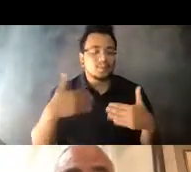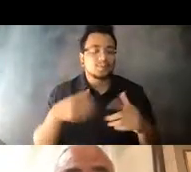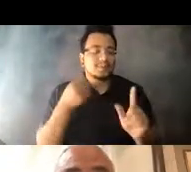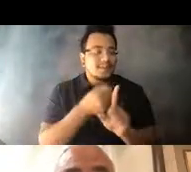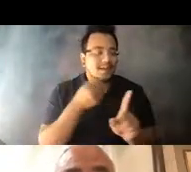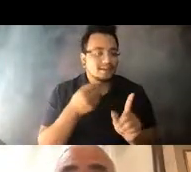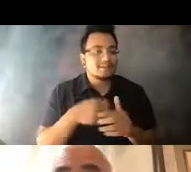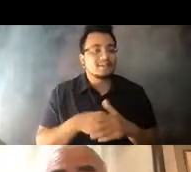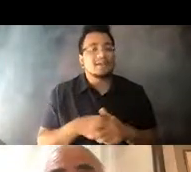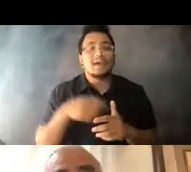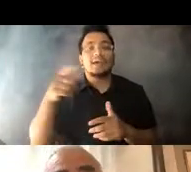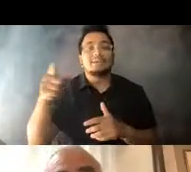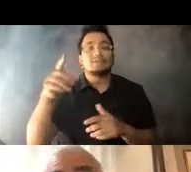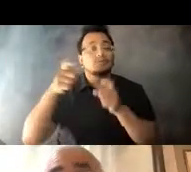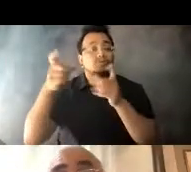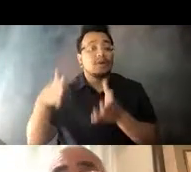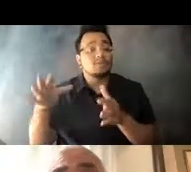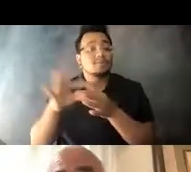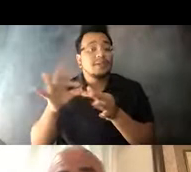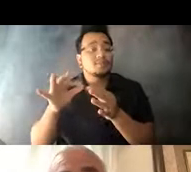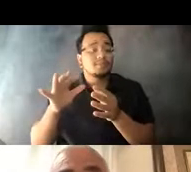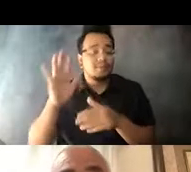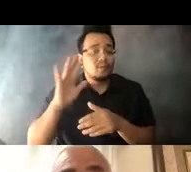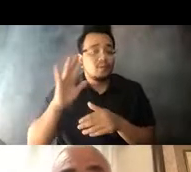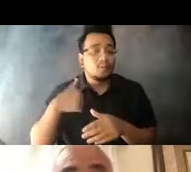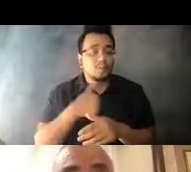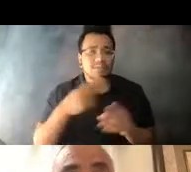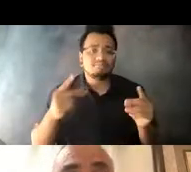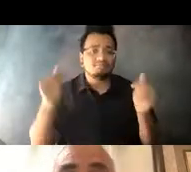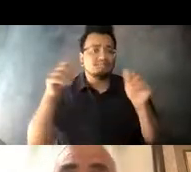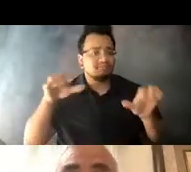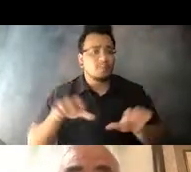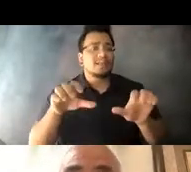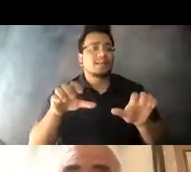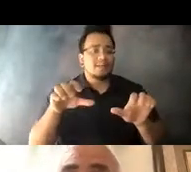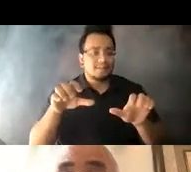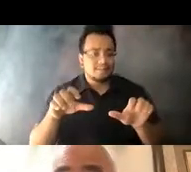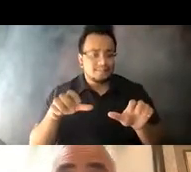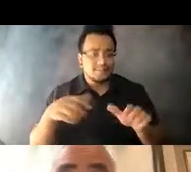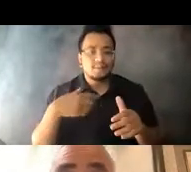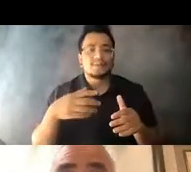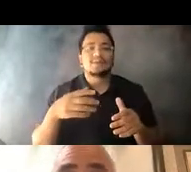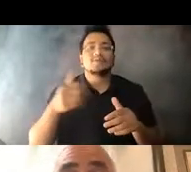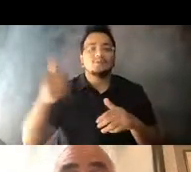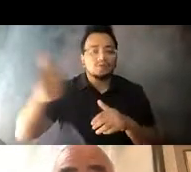14:35:09 But we moved quickly to restore pre-pandemic service on most of our routes once we began